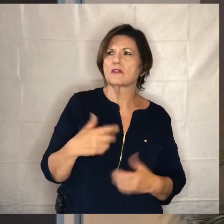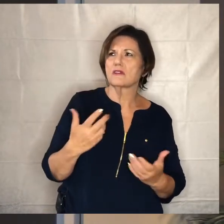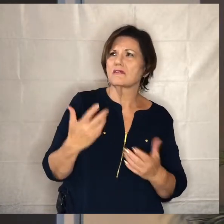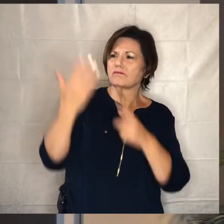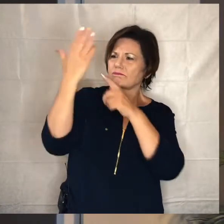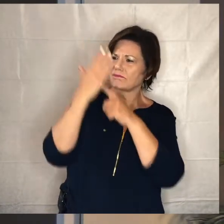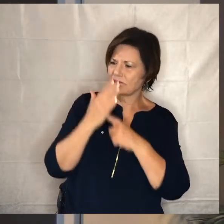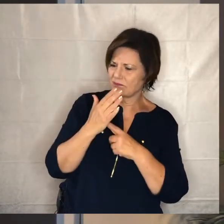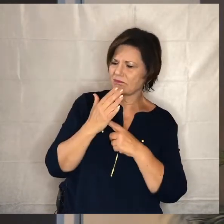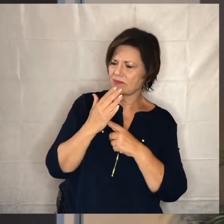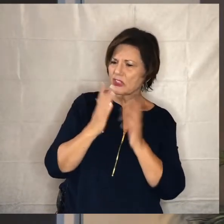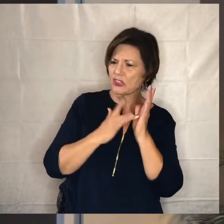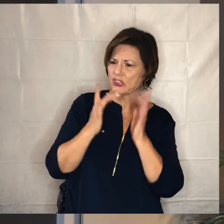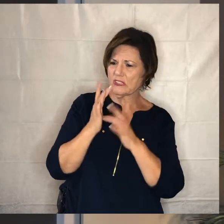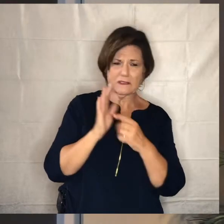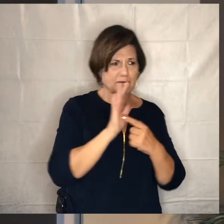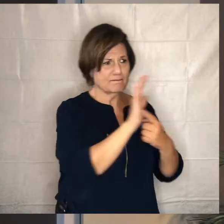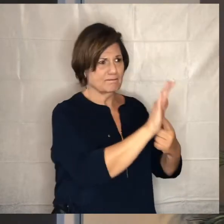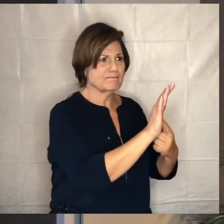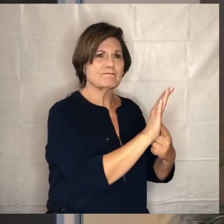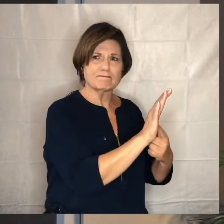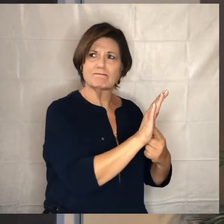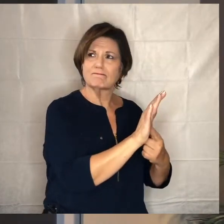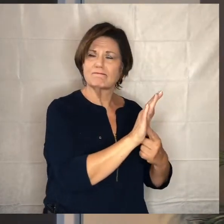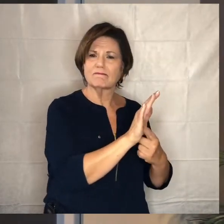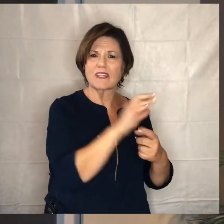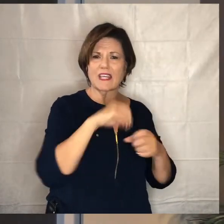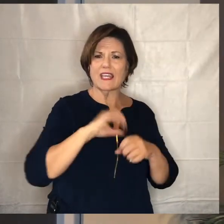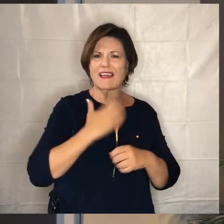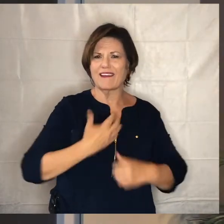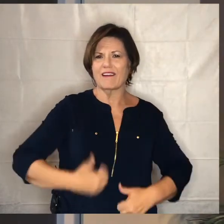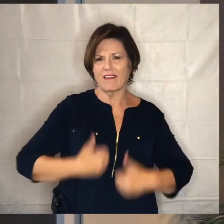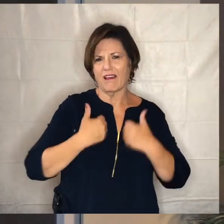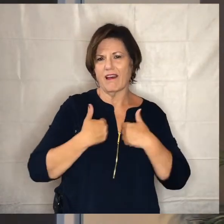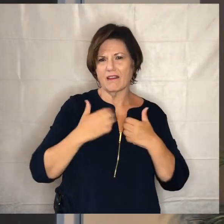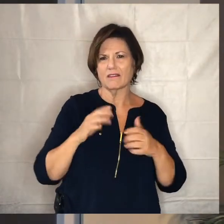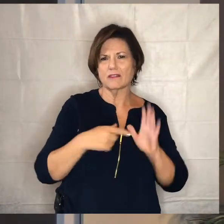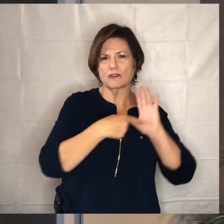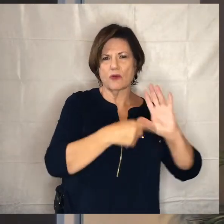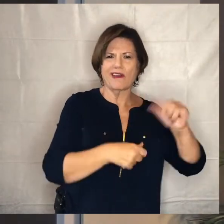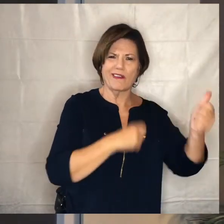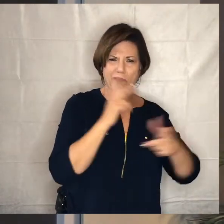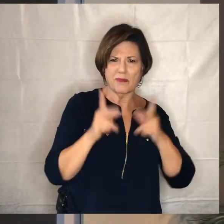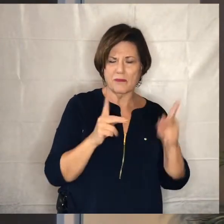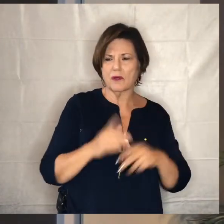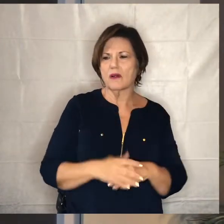is in our life and so um i think um that exercise um that